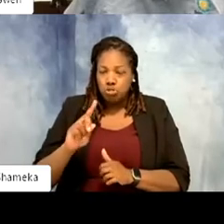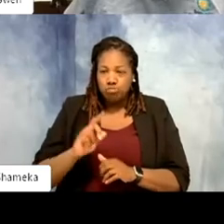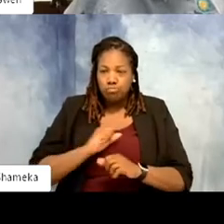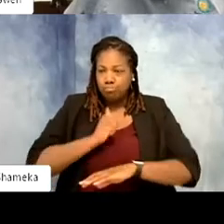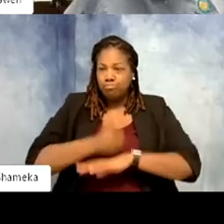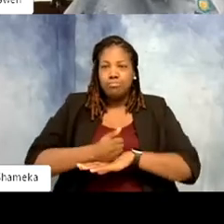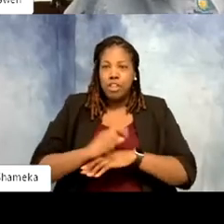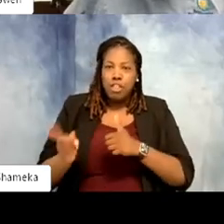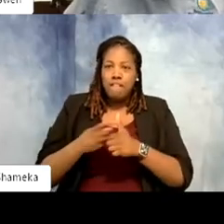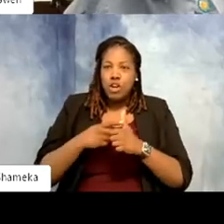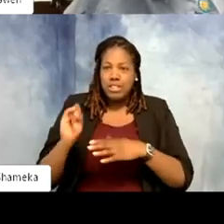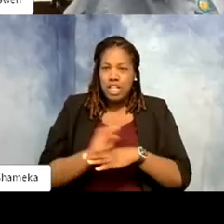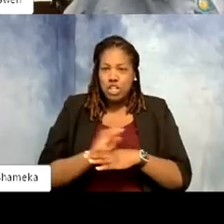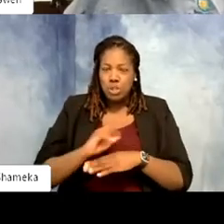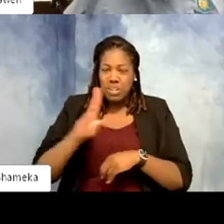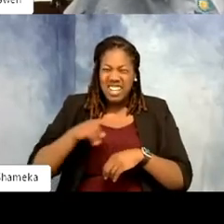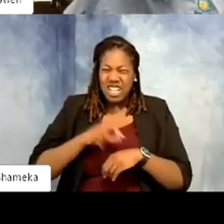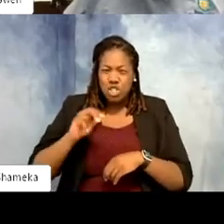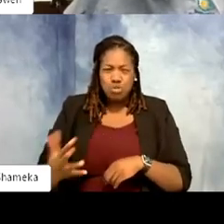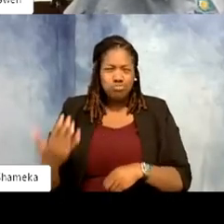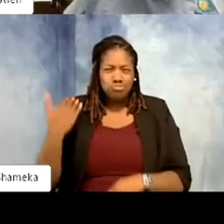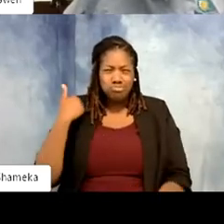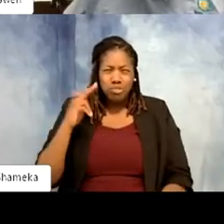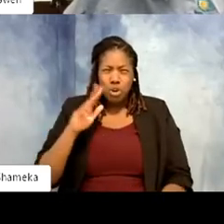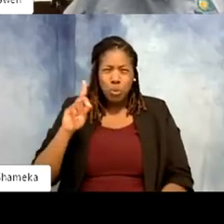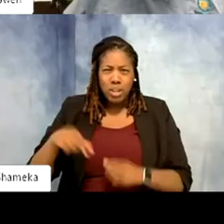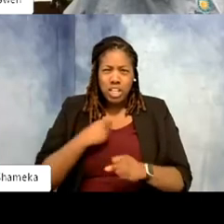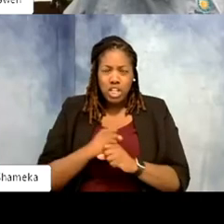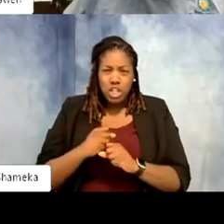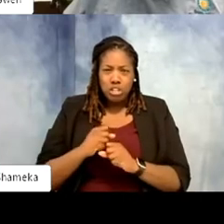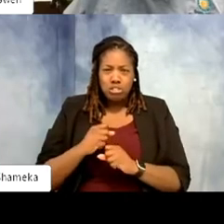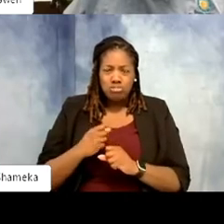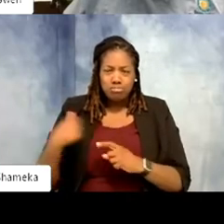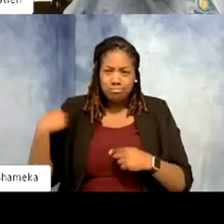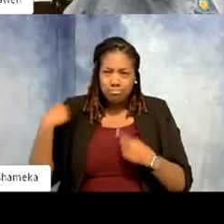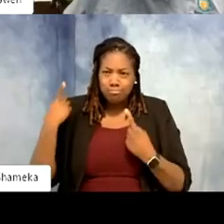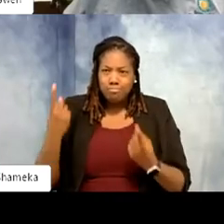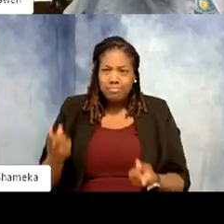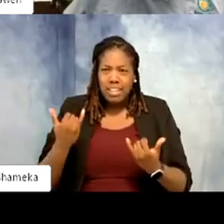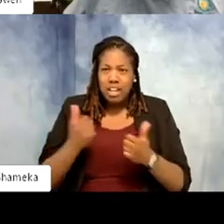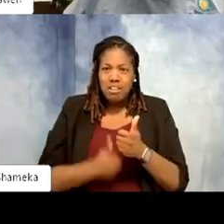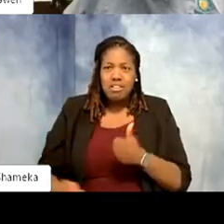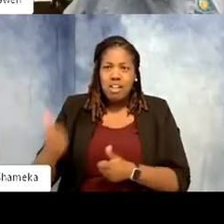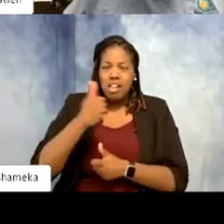Zoo over 31 years ago, and now being a senior bird house keeper. What a journey you've had.